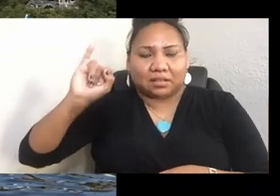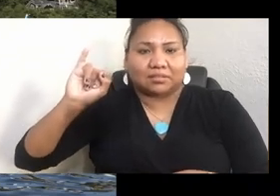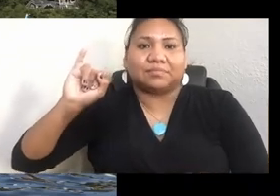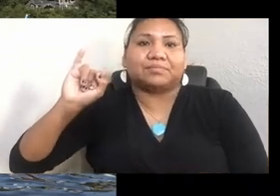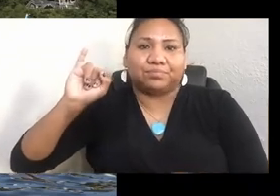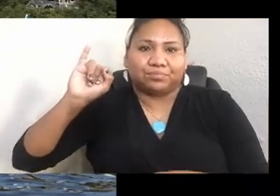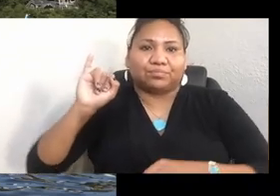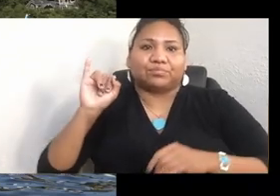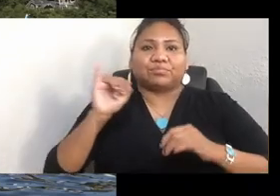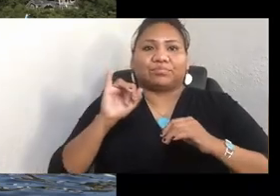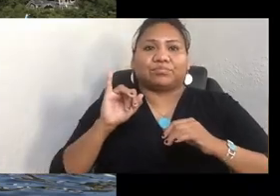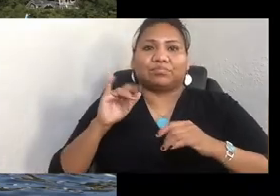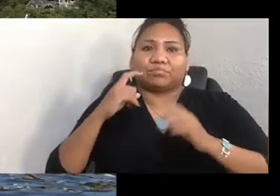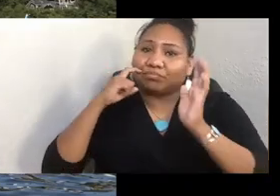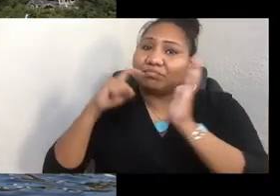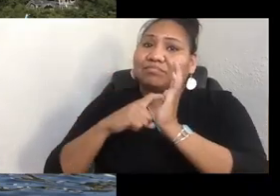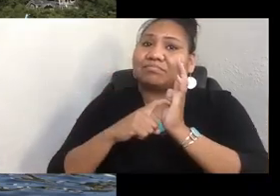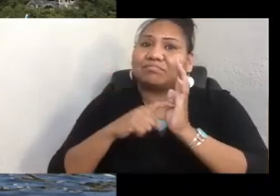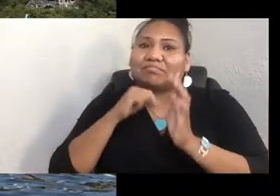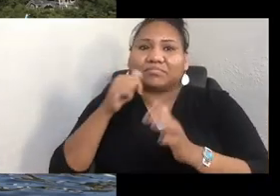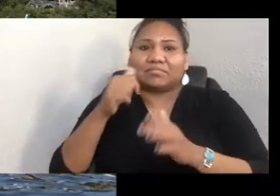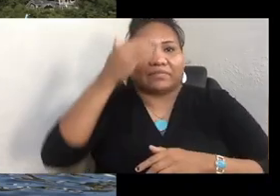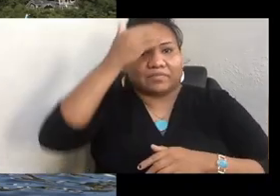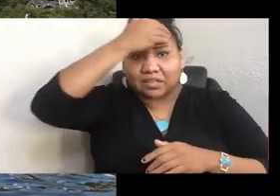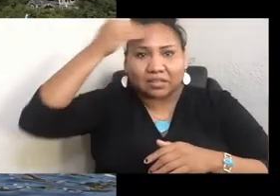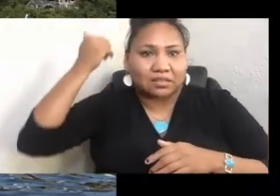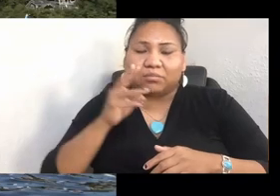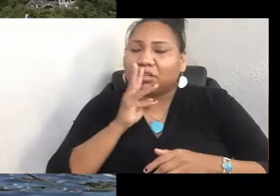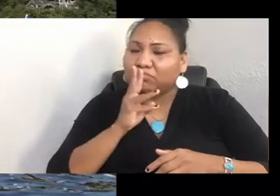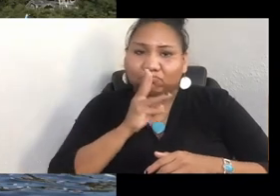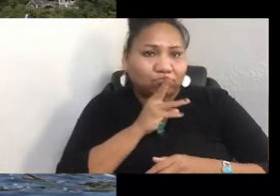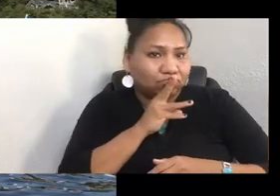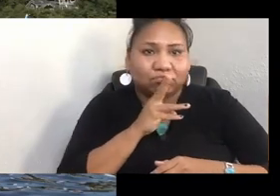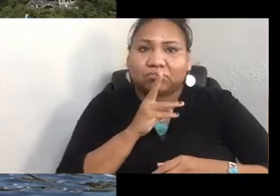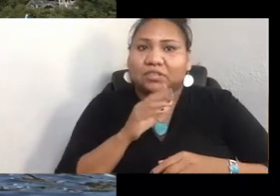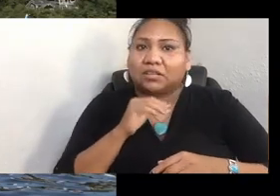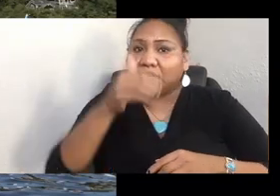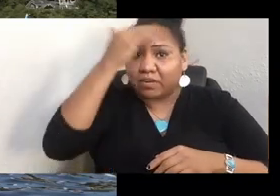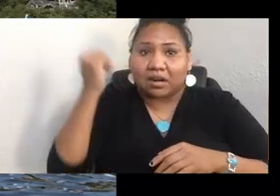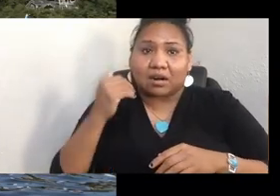forgotten the water and that we hadn't forgotten where we come from.